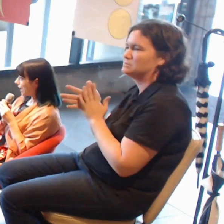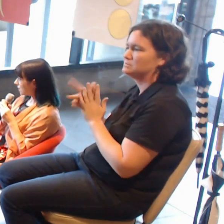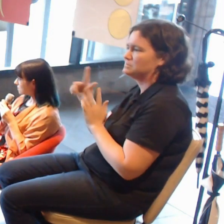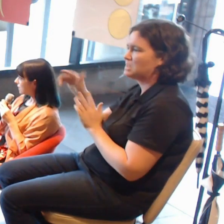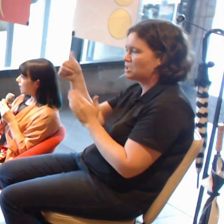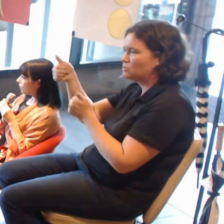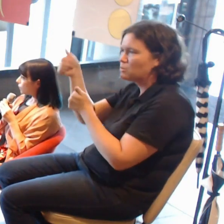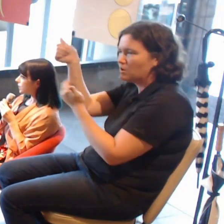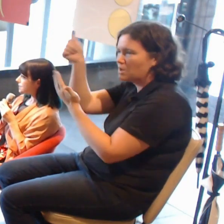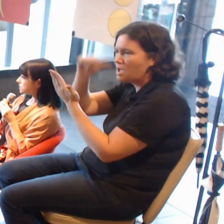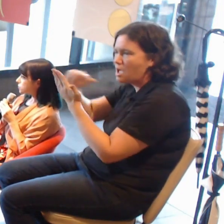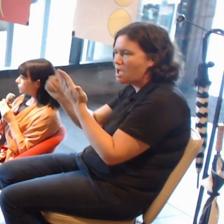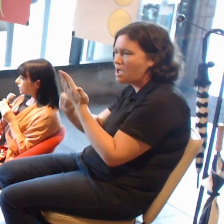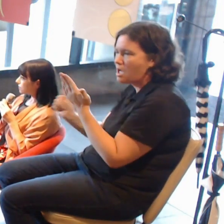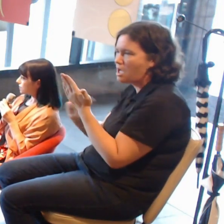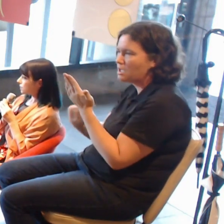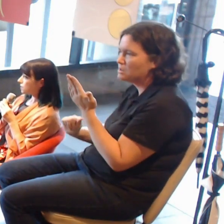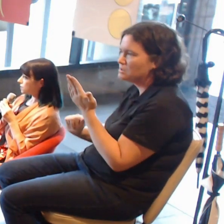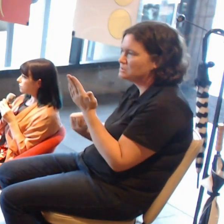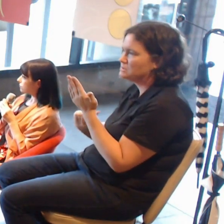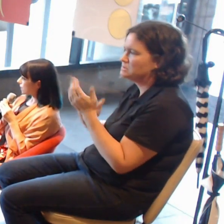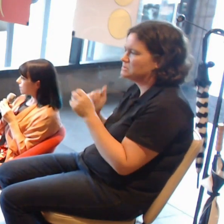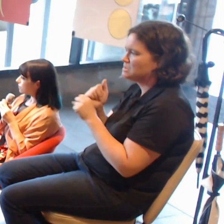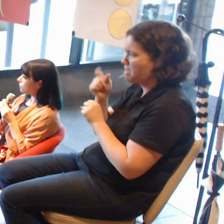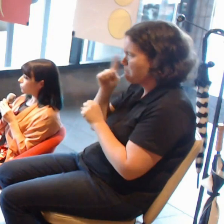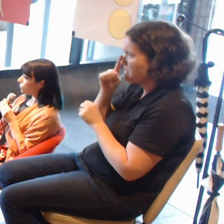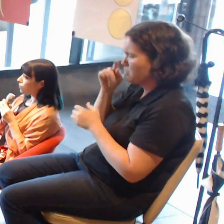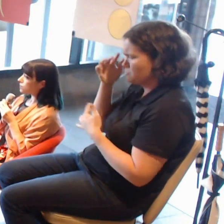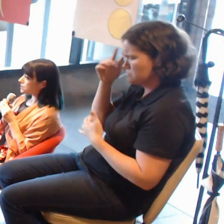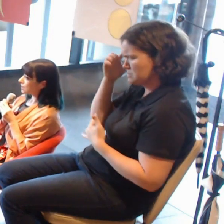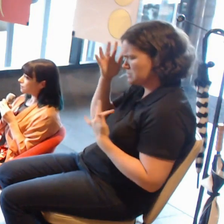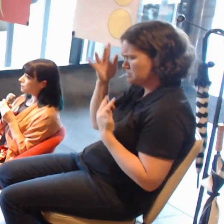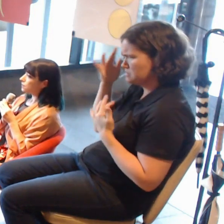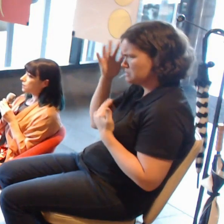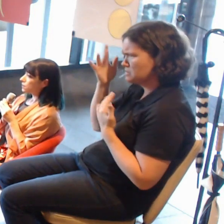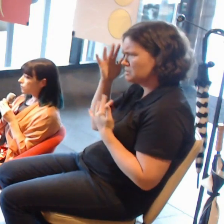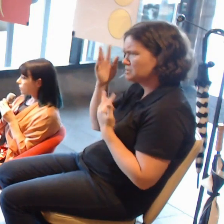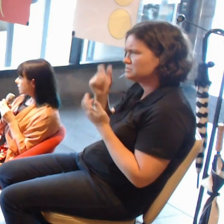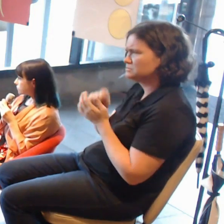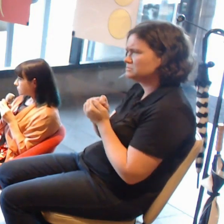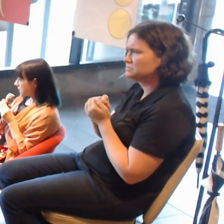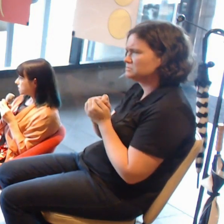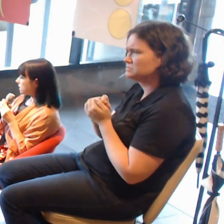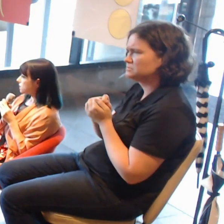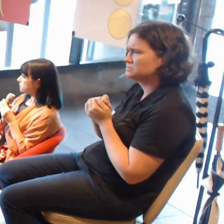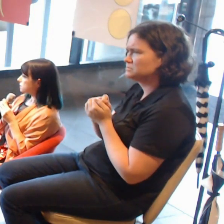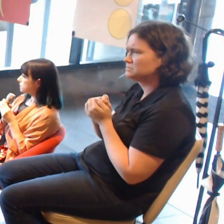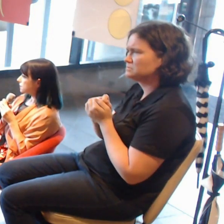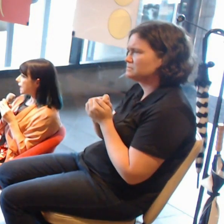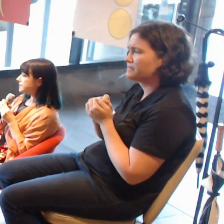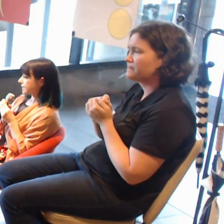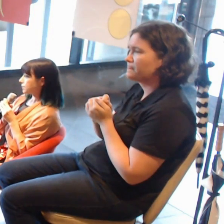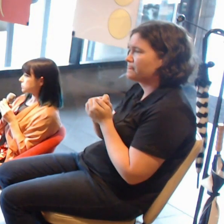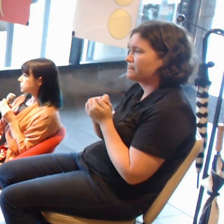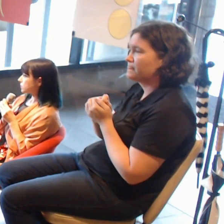And what is it doing that other works in a range of media are not able to do?